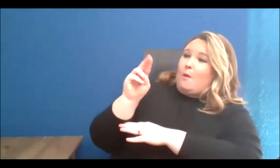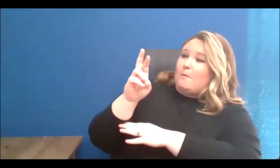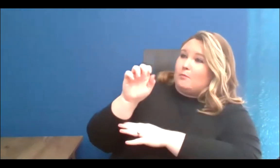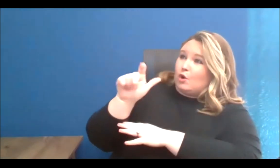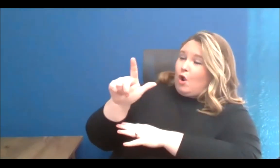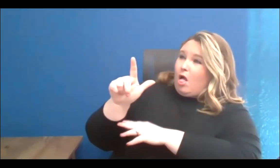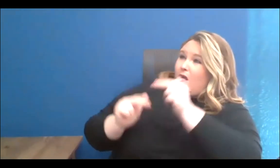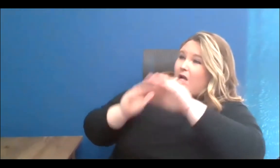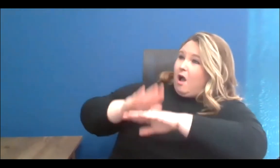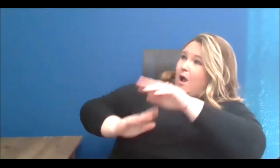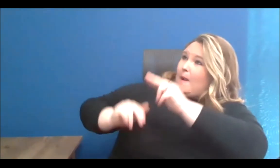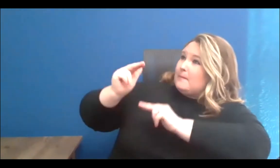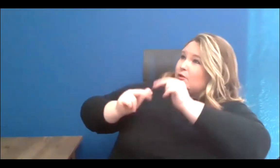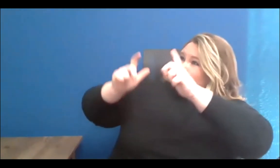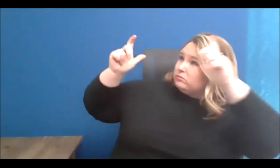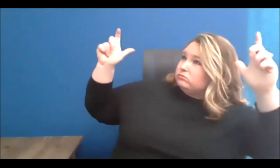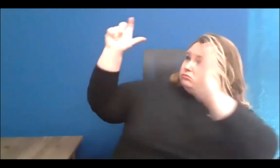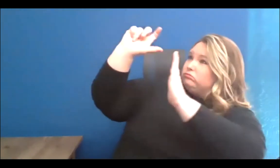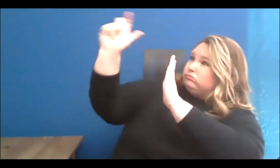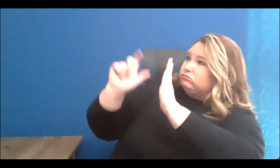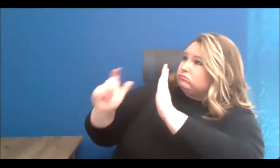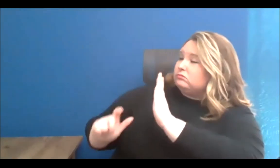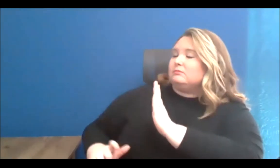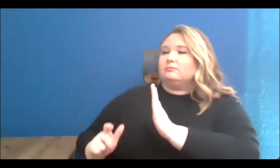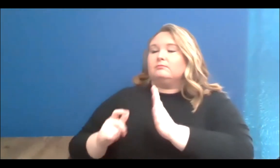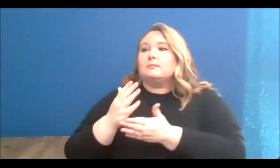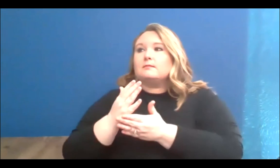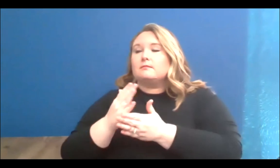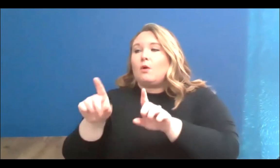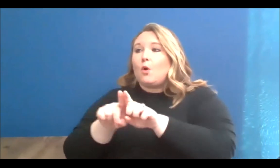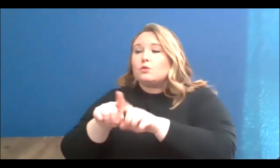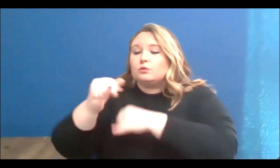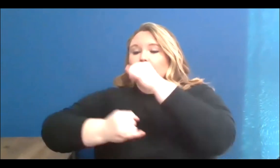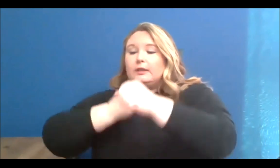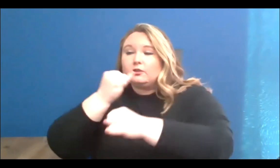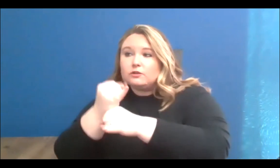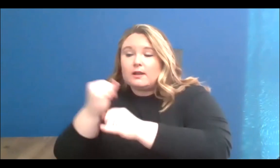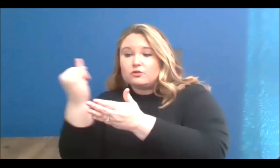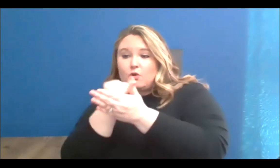skills-building workshops, international artist exchanges, and more.